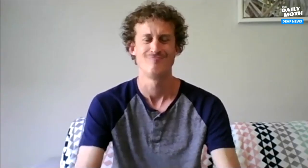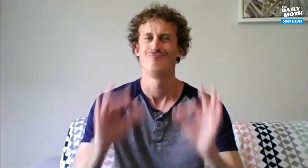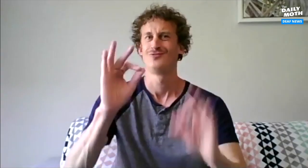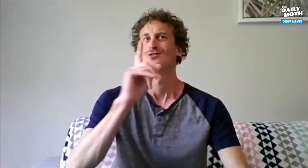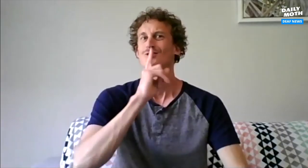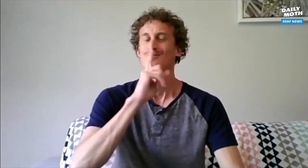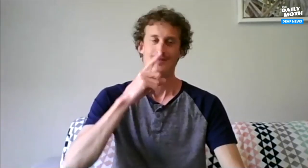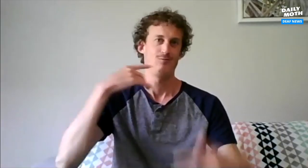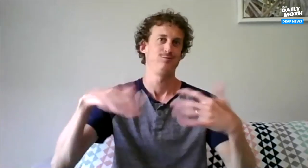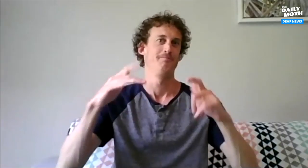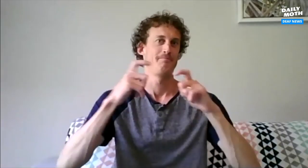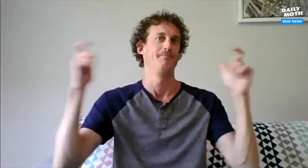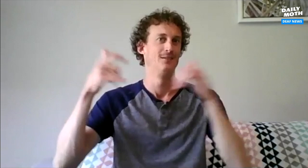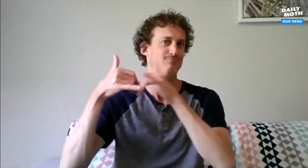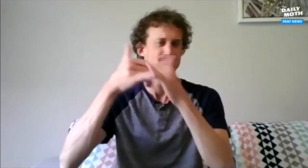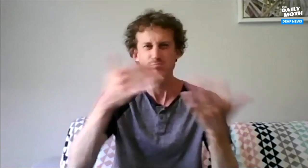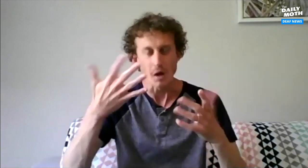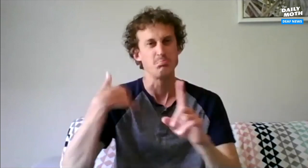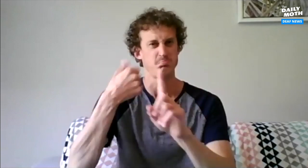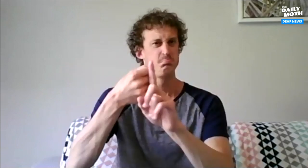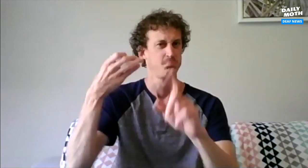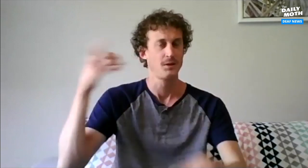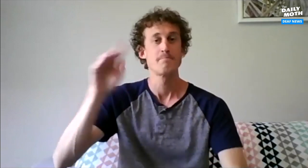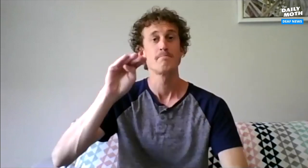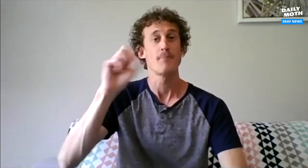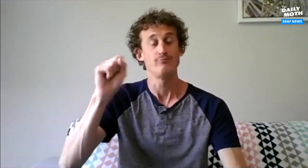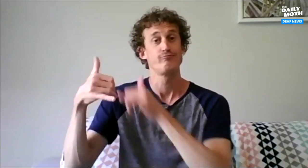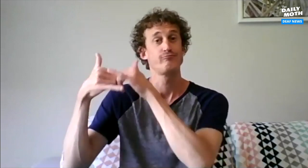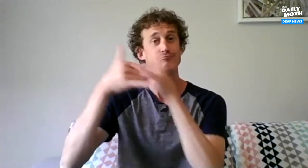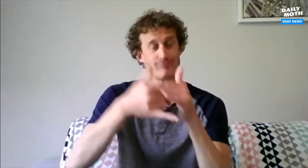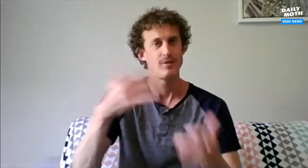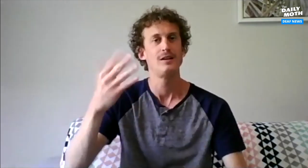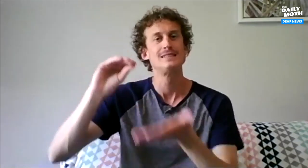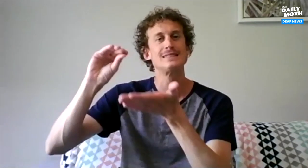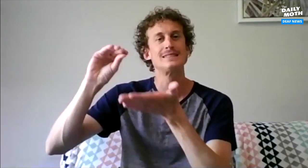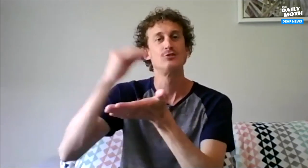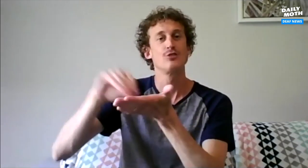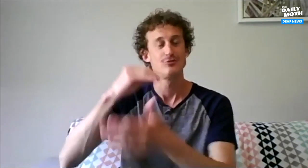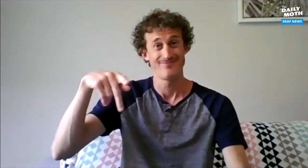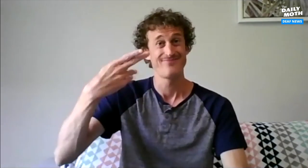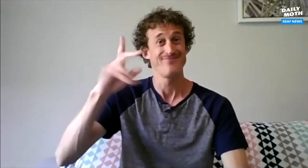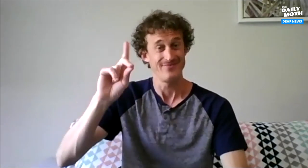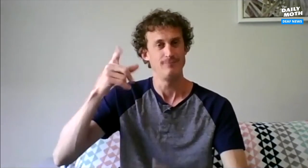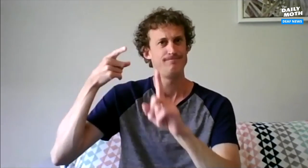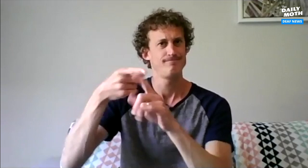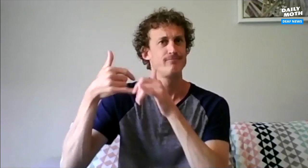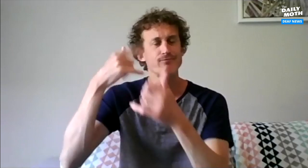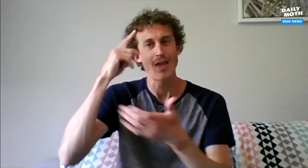Okay sure, it's a major award and I'll expand on that. Microsoft awarded me a PhD Dissertation grant